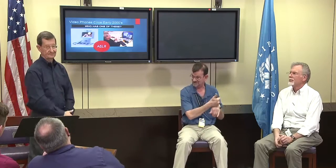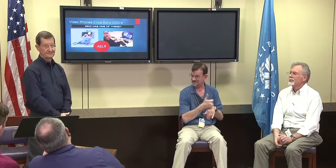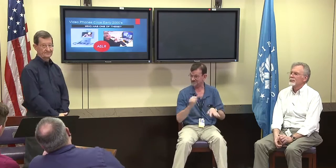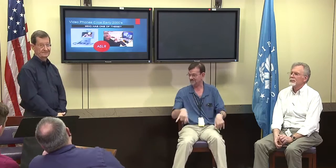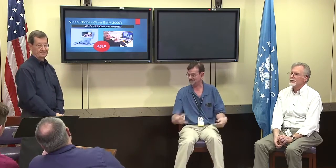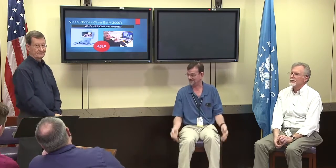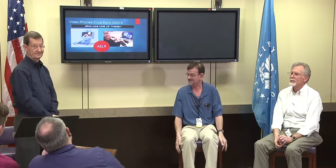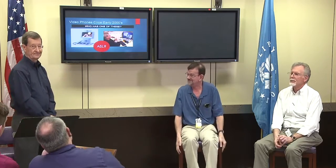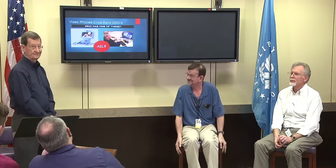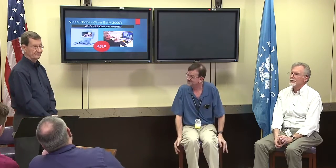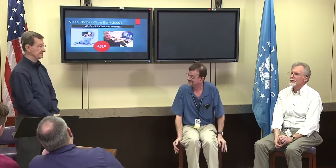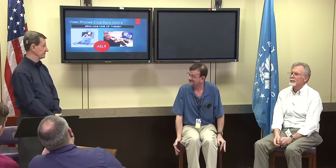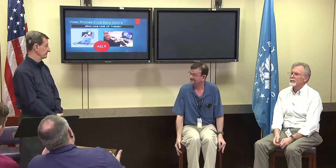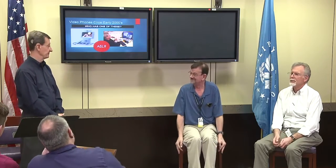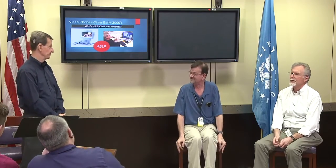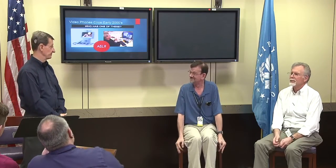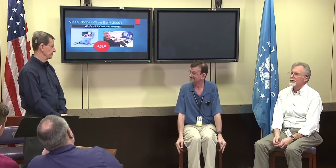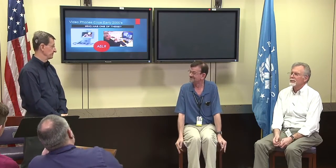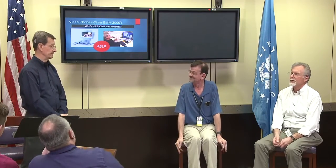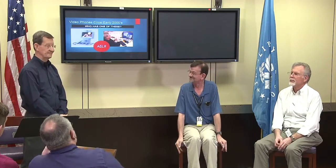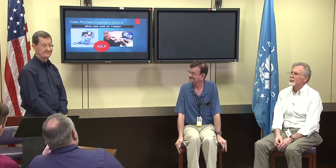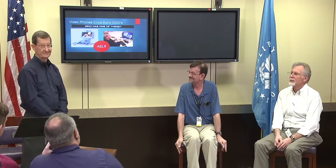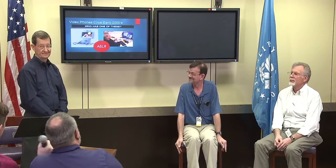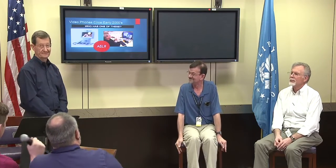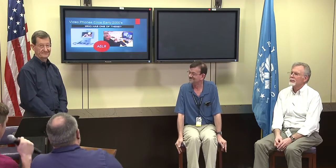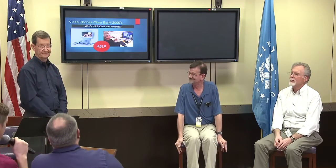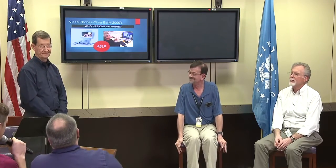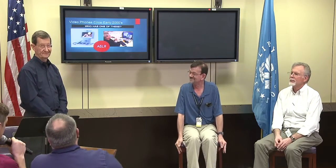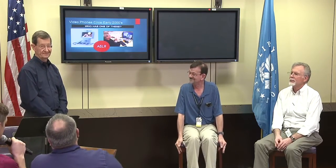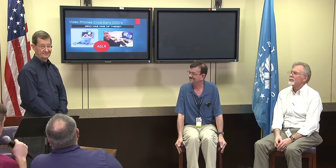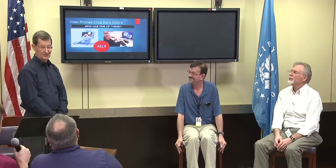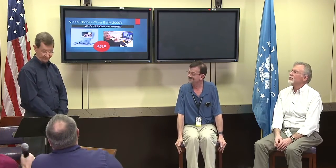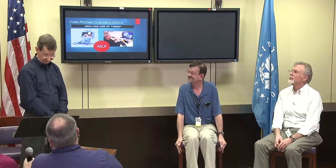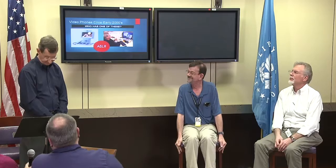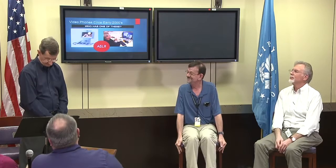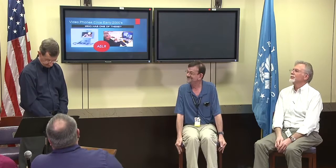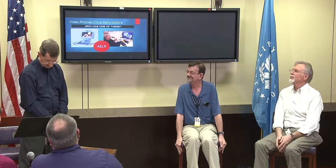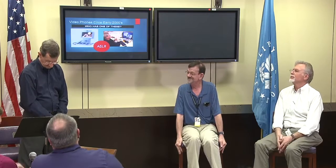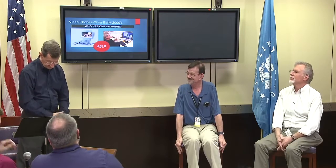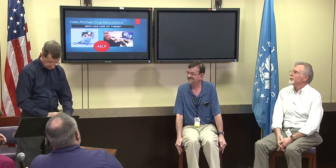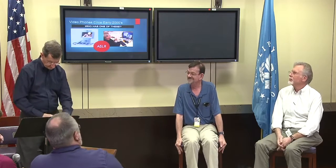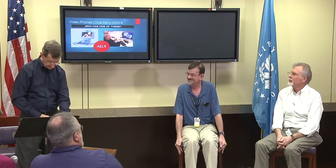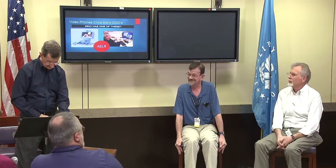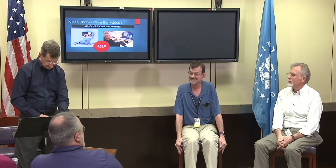where you're saying the deaf clubs got to start, yes. Yeah.